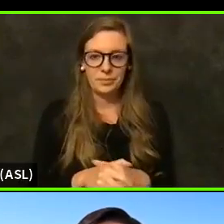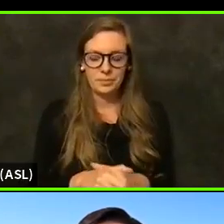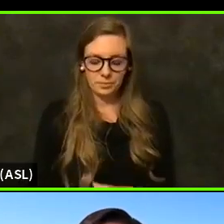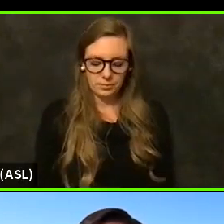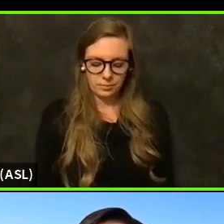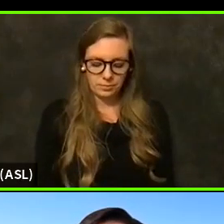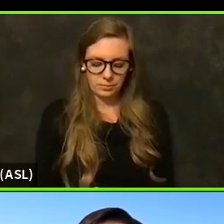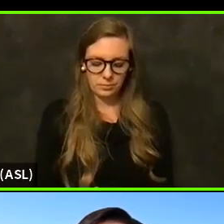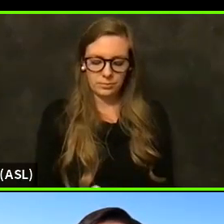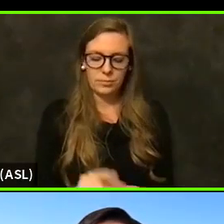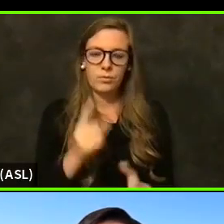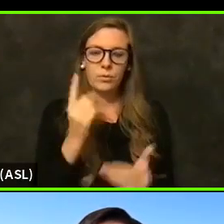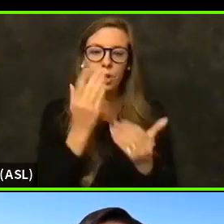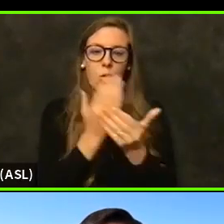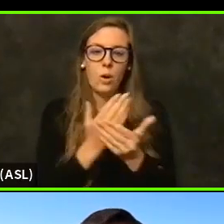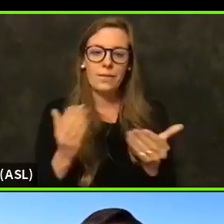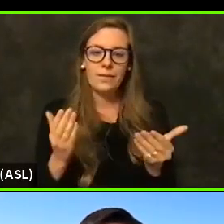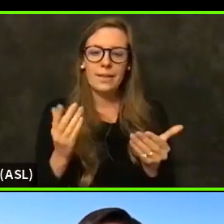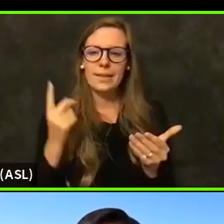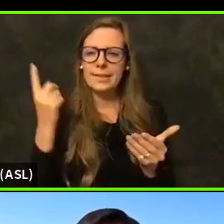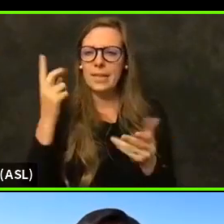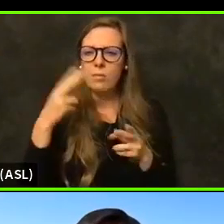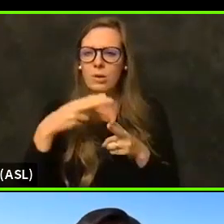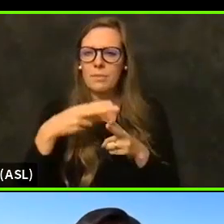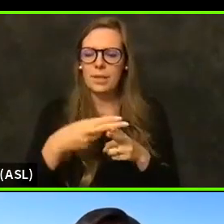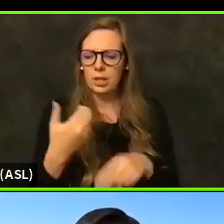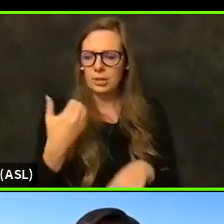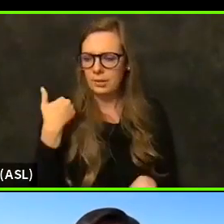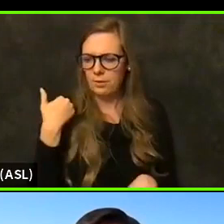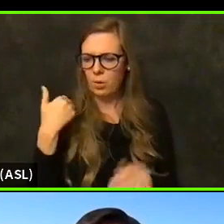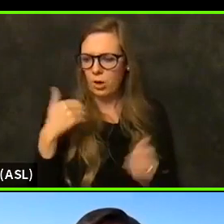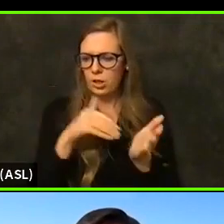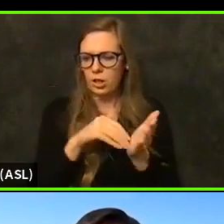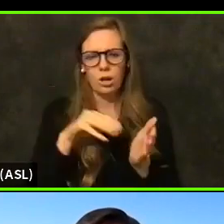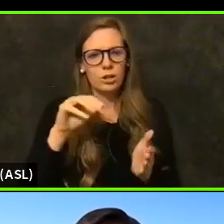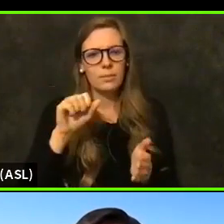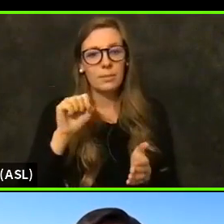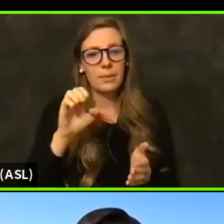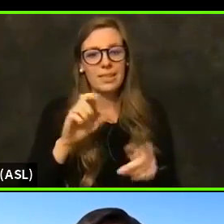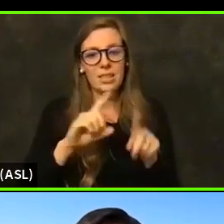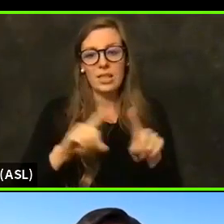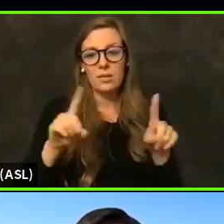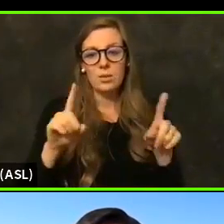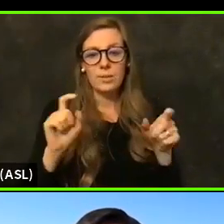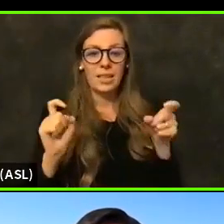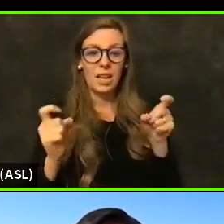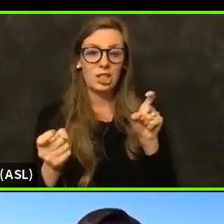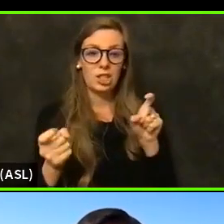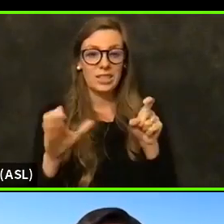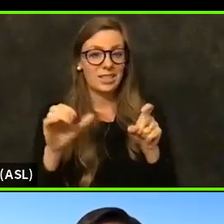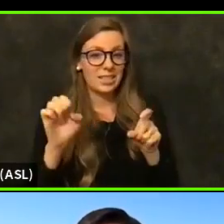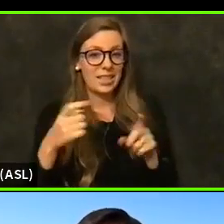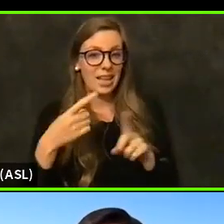One of the things that was mentioned early on, doctora Mase, is there's a difference between the adjusted cash rate and the actual case rate.